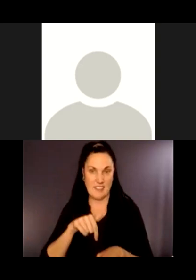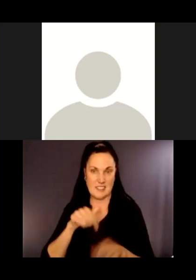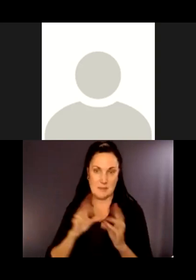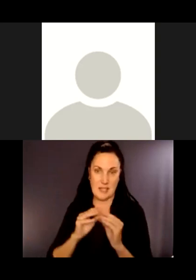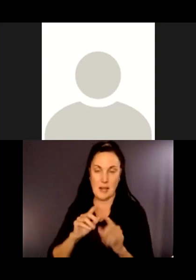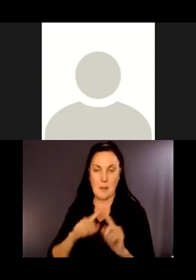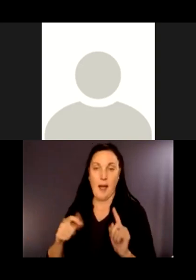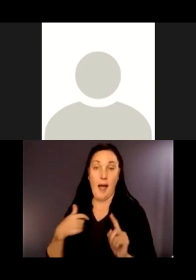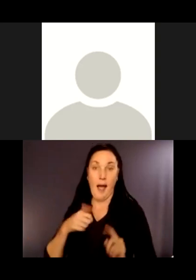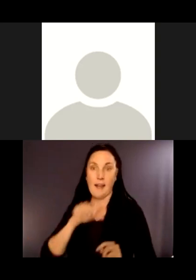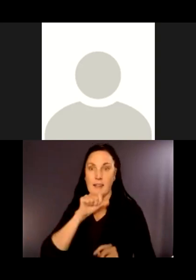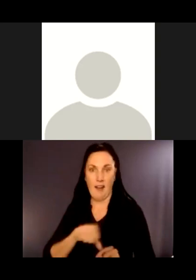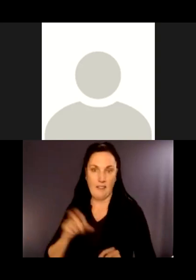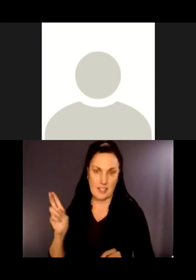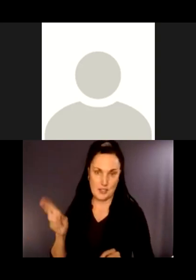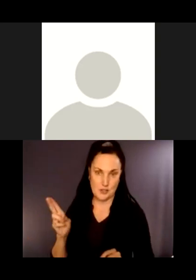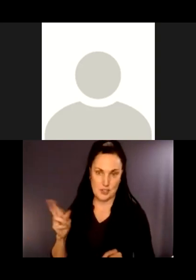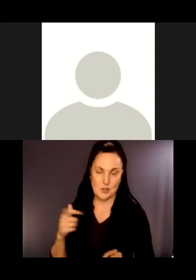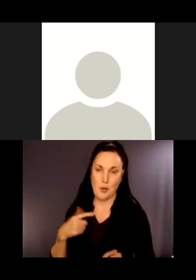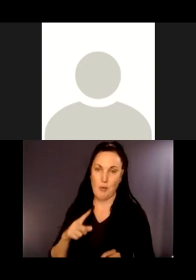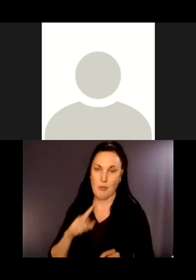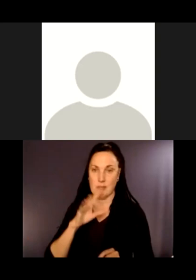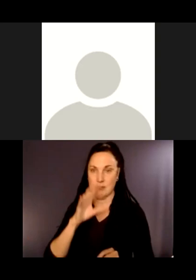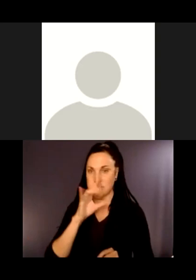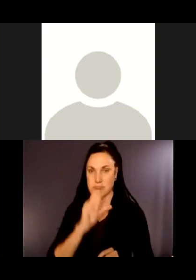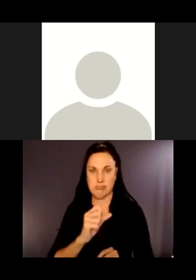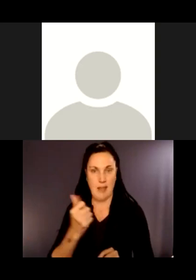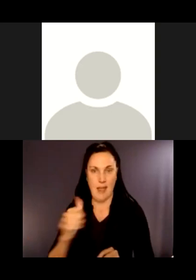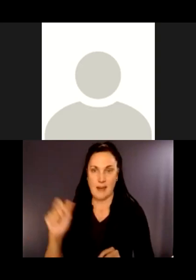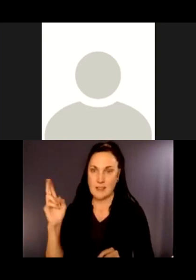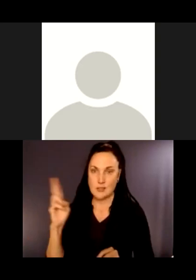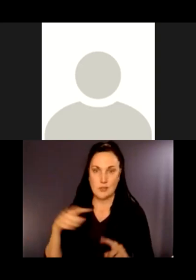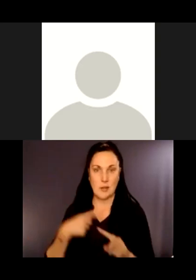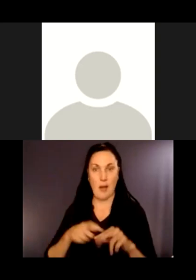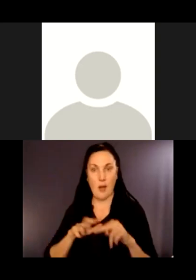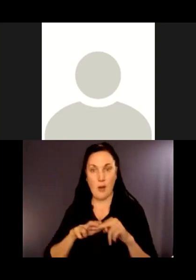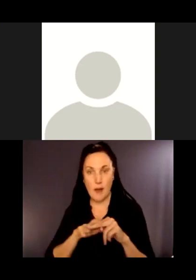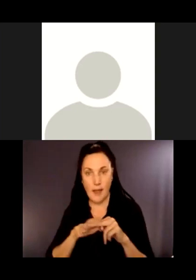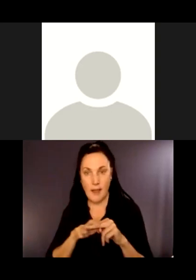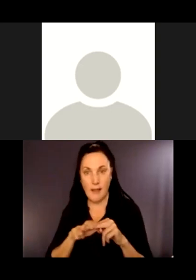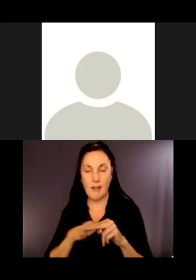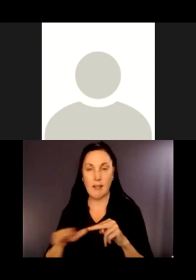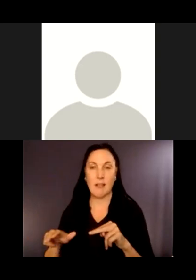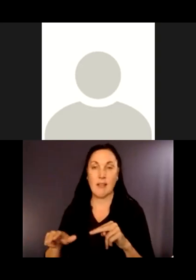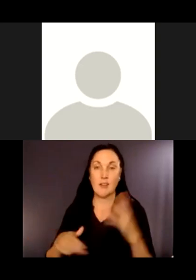I enjoy all the history about the rails and the logging and